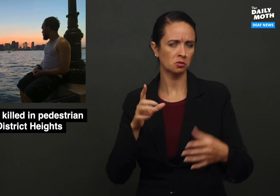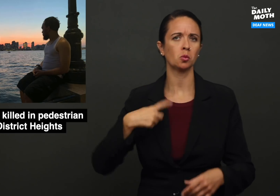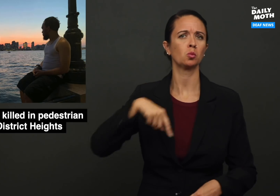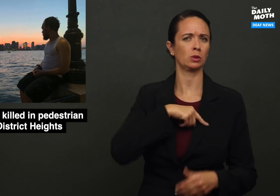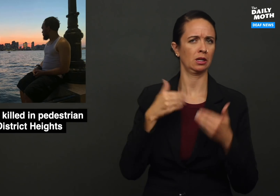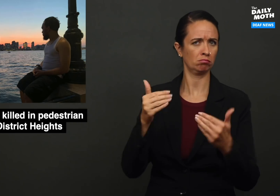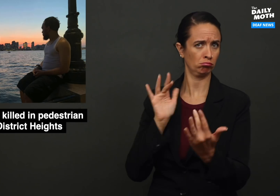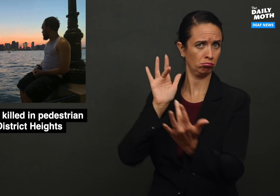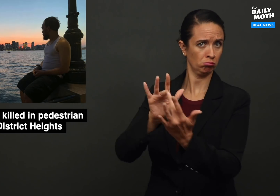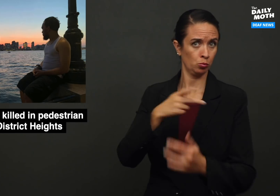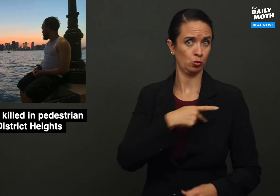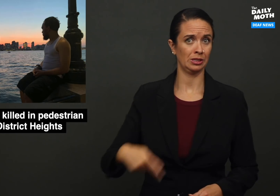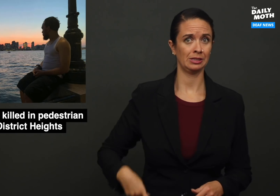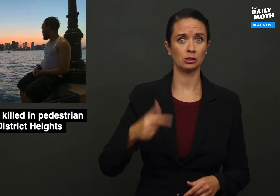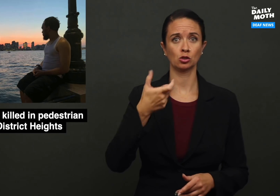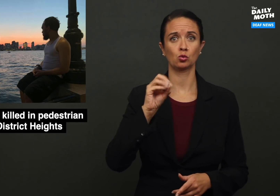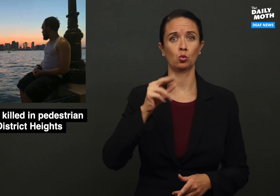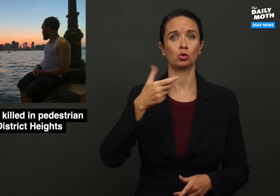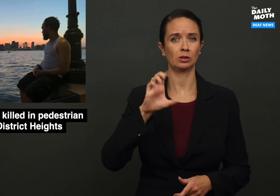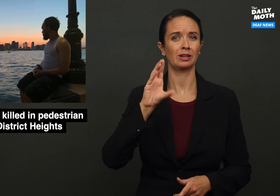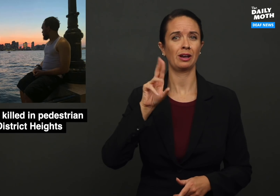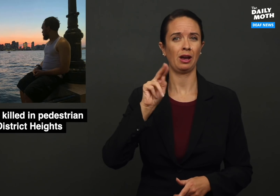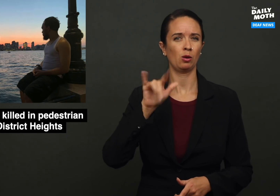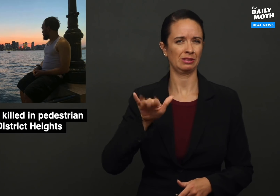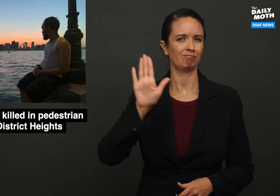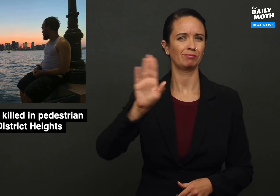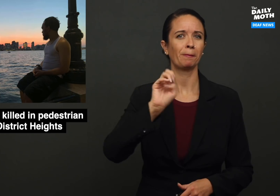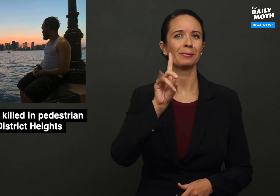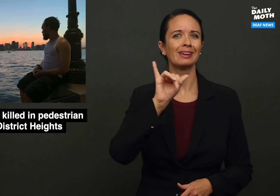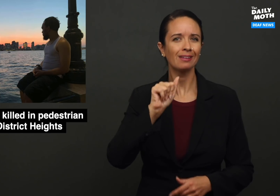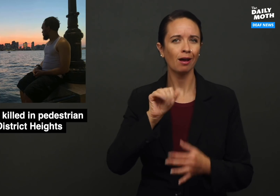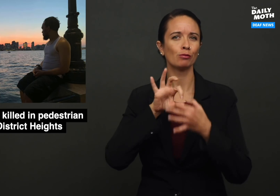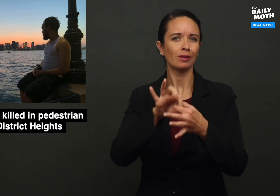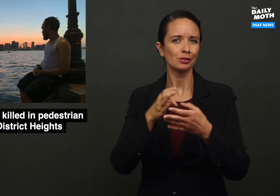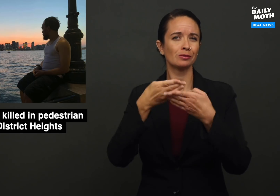We reached out to Prince George County's Media Relations